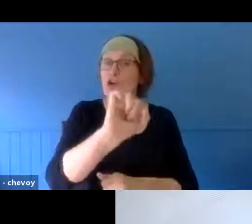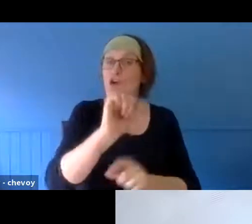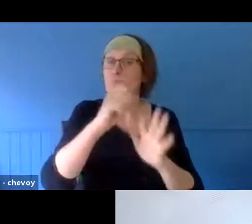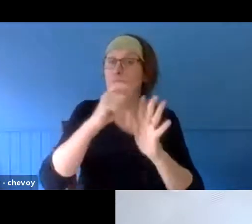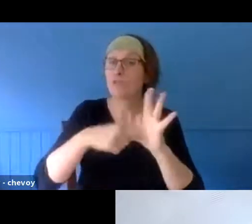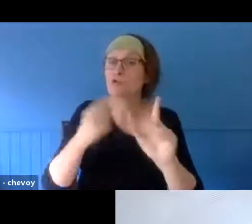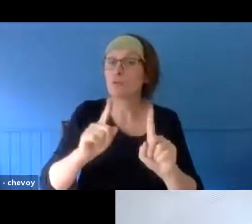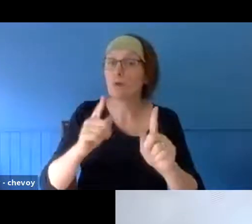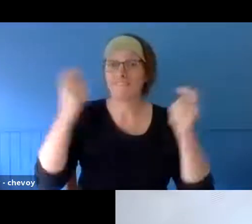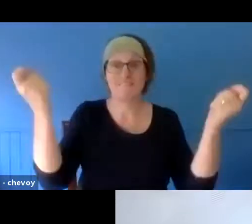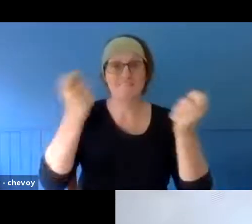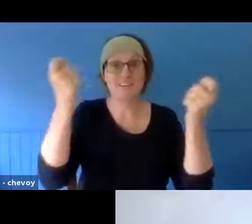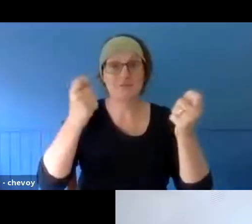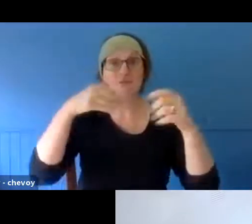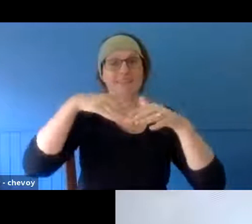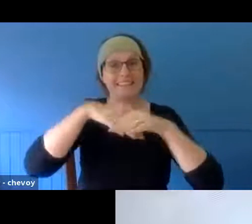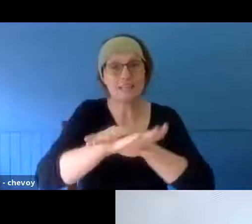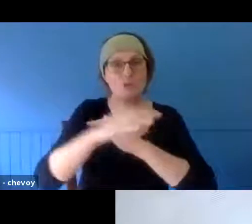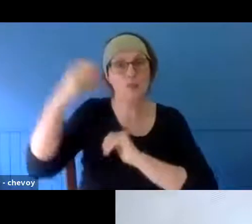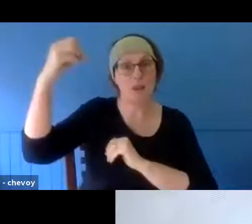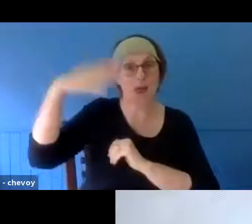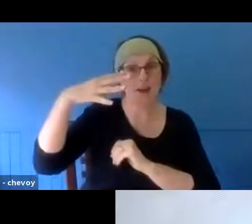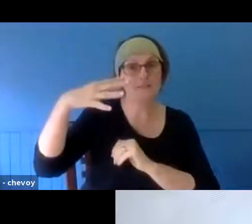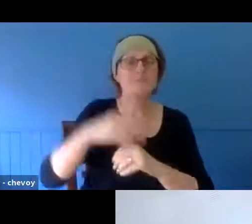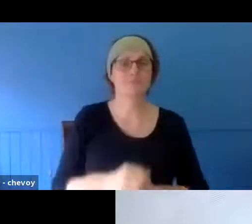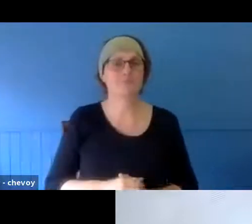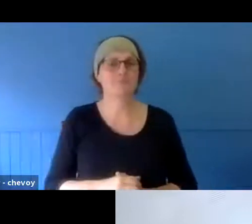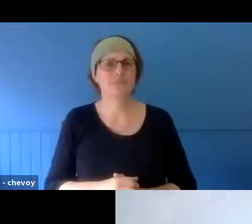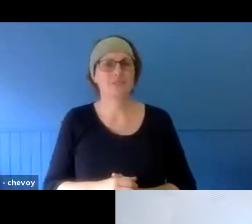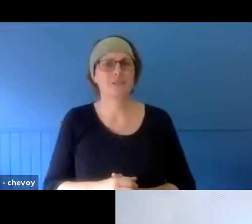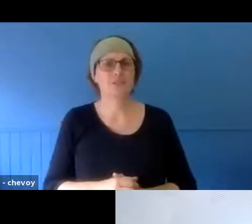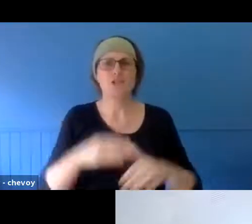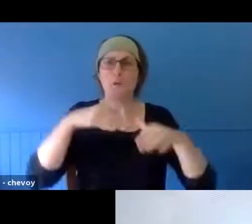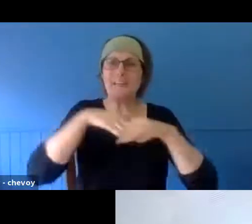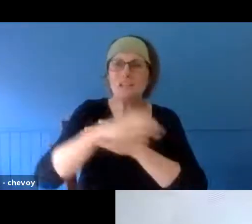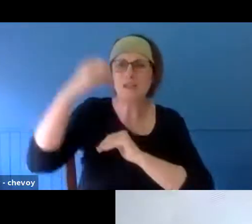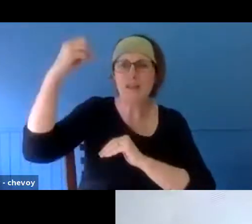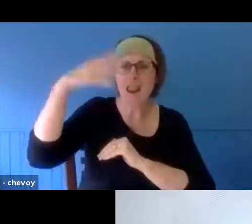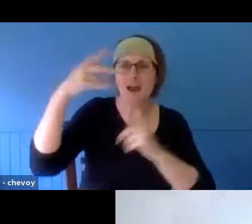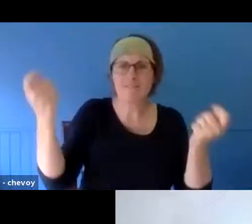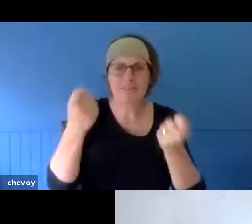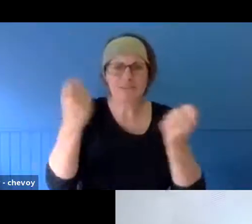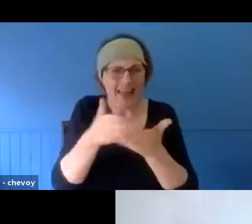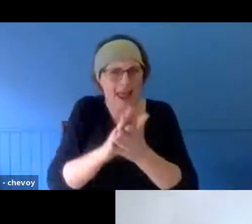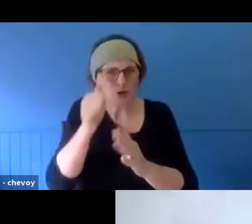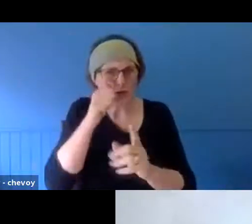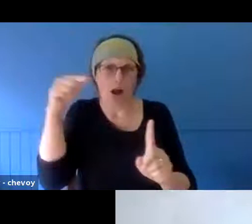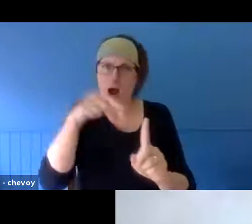the 2009 fires in Victoria. When did you know that Into The Light was special? >> MAHONY MAIA KIELY: Thanks, Amanda. Before I go I do